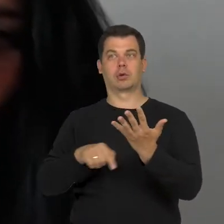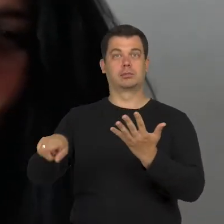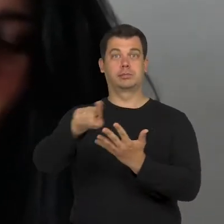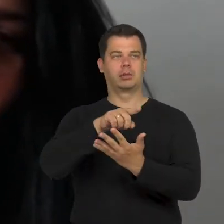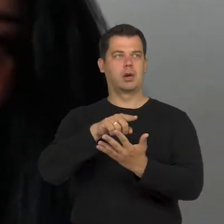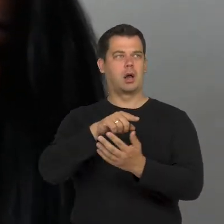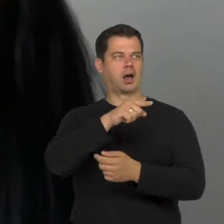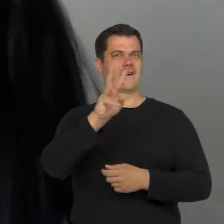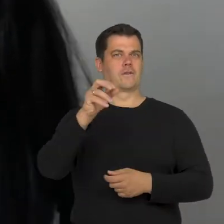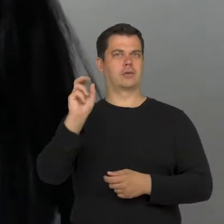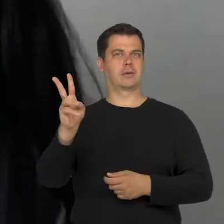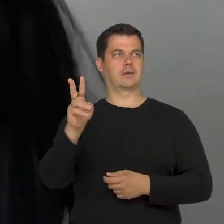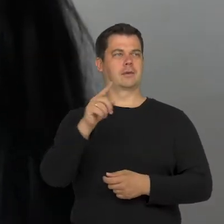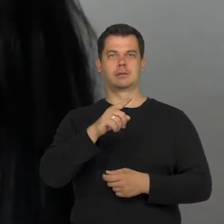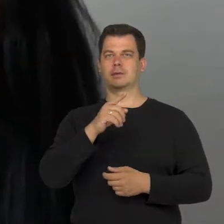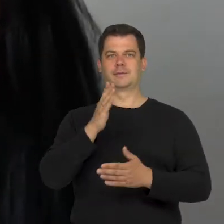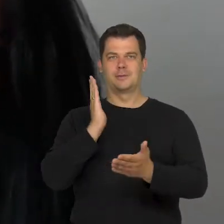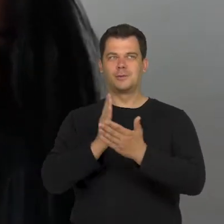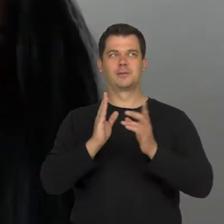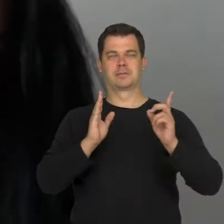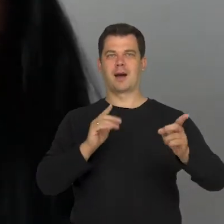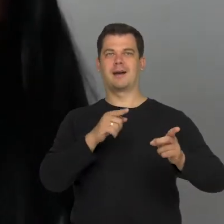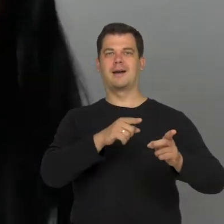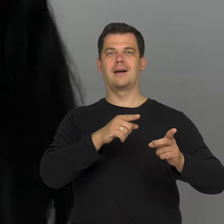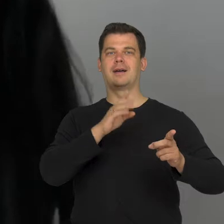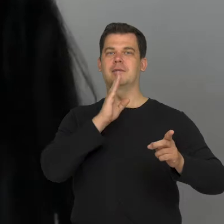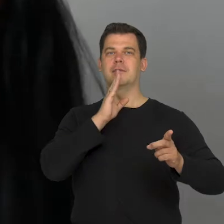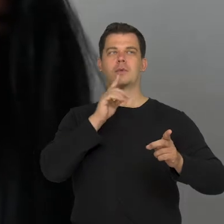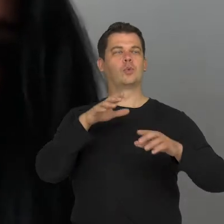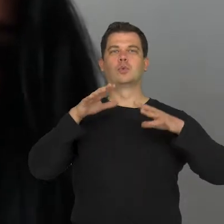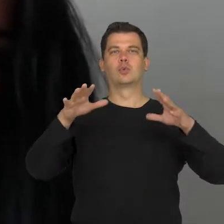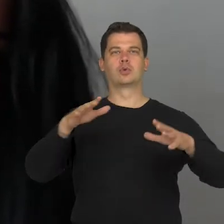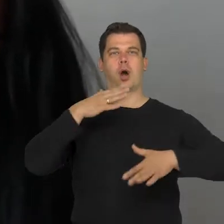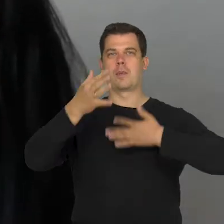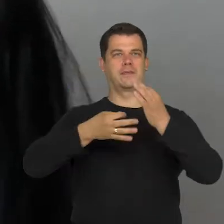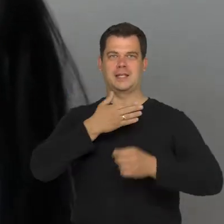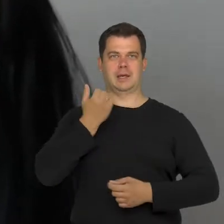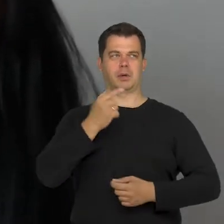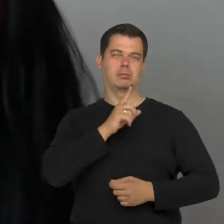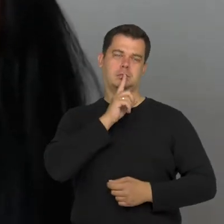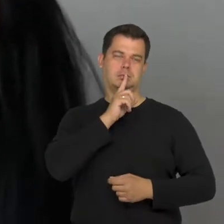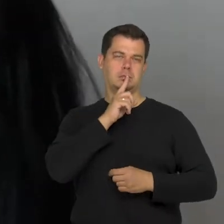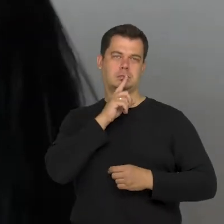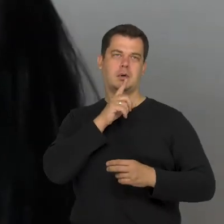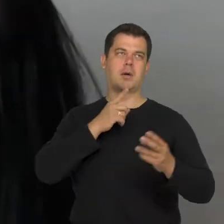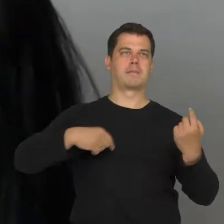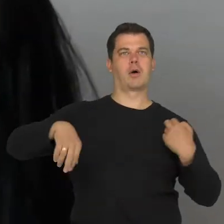and Wojtek's presence in the performance is fabricated in a way in which he doesn't speak a lot about himself. Only his whole body